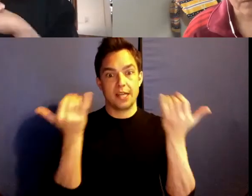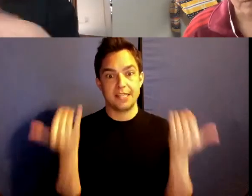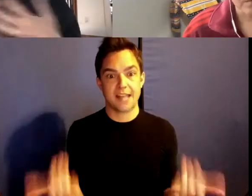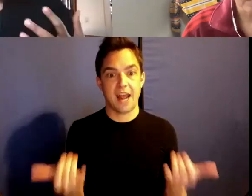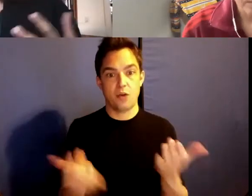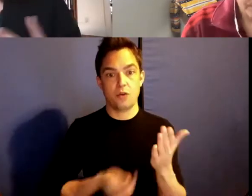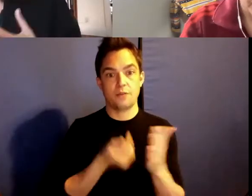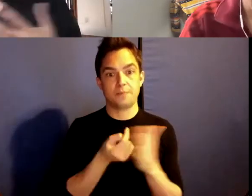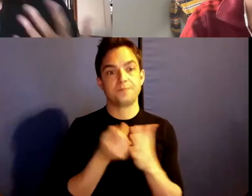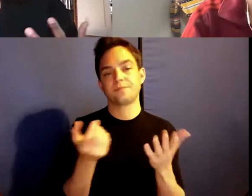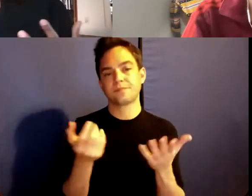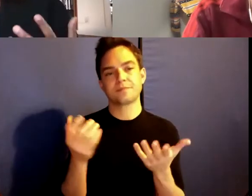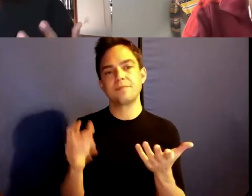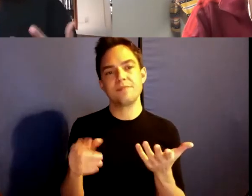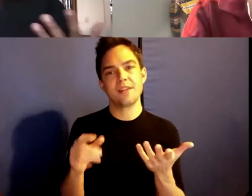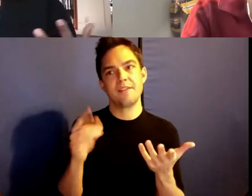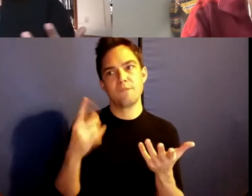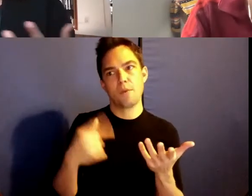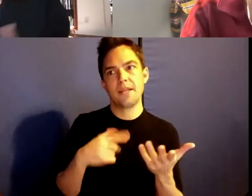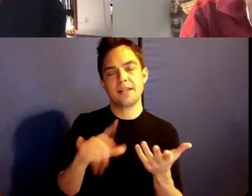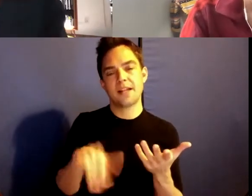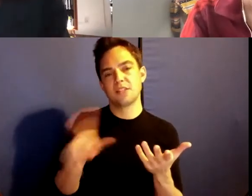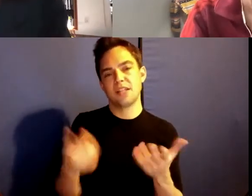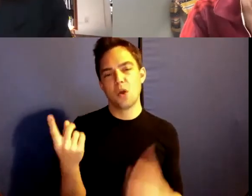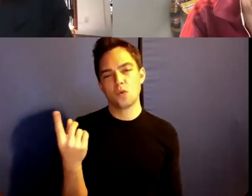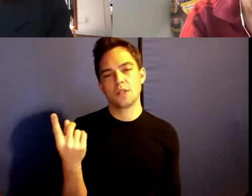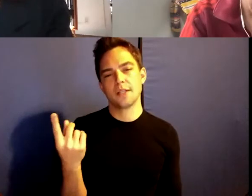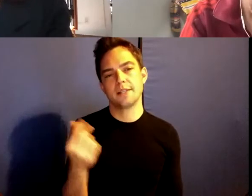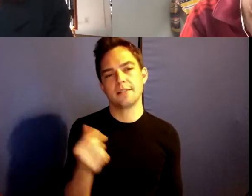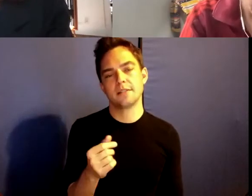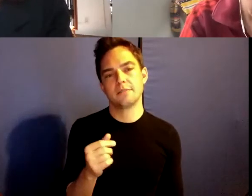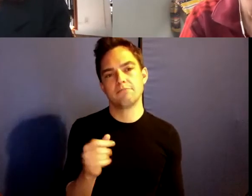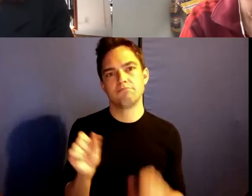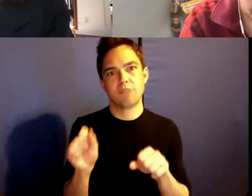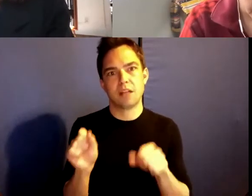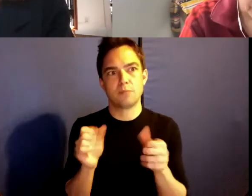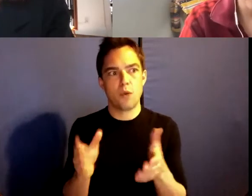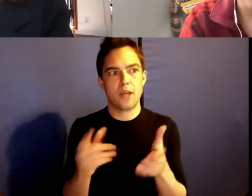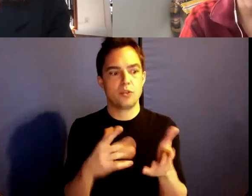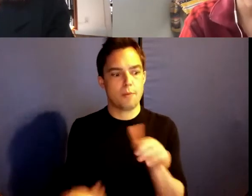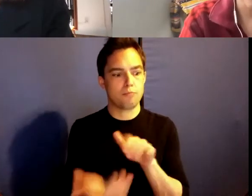To me, it's the only possible way to approach the present moment.